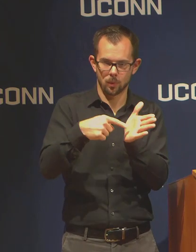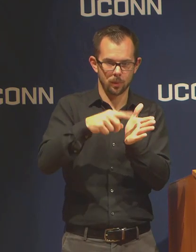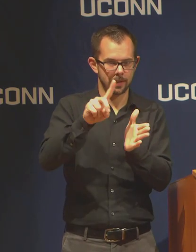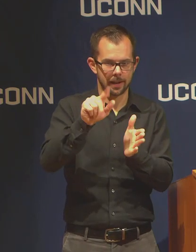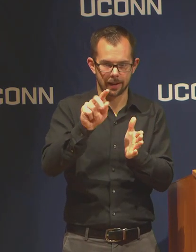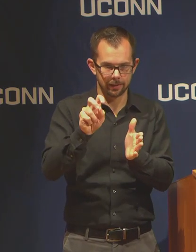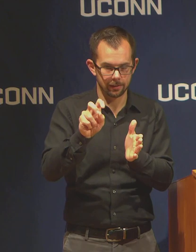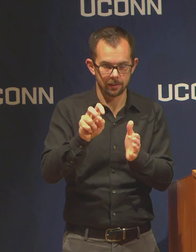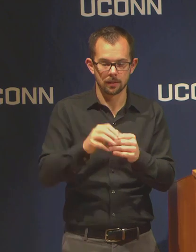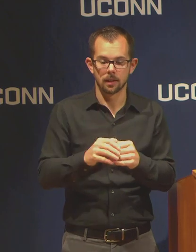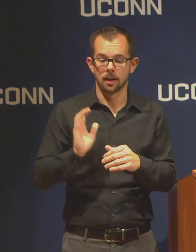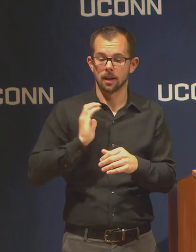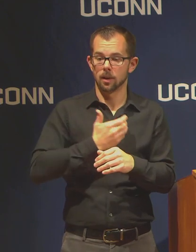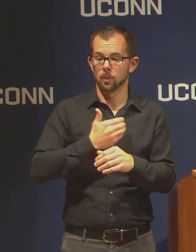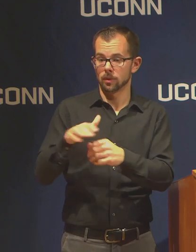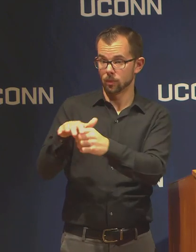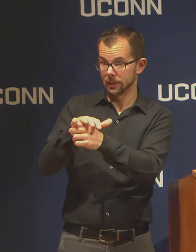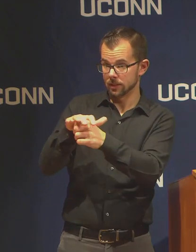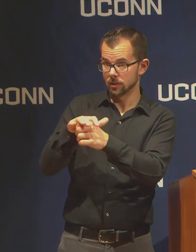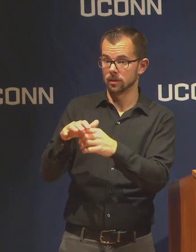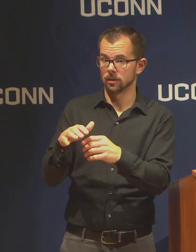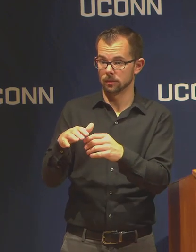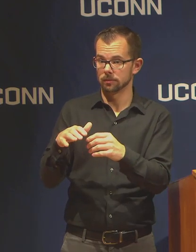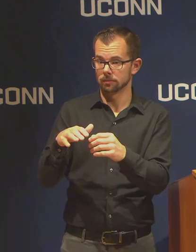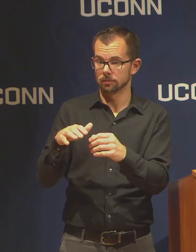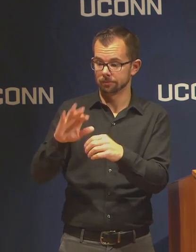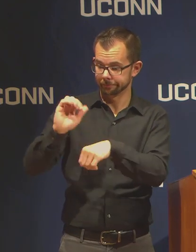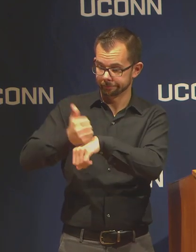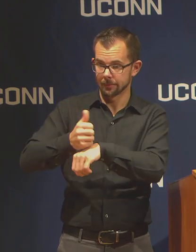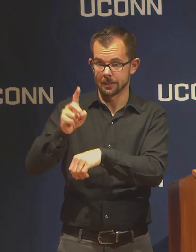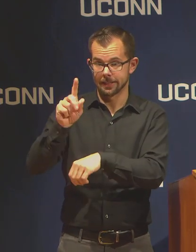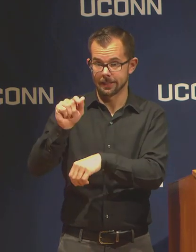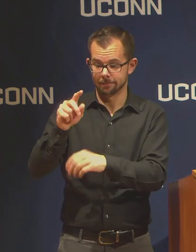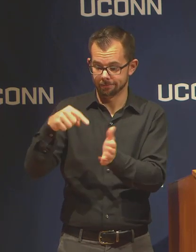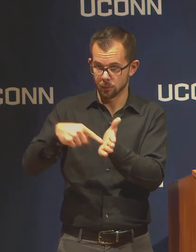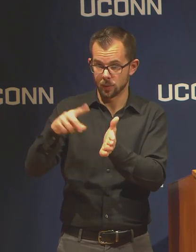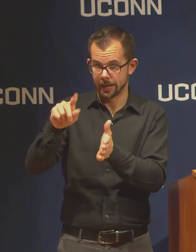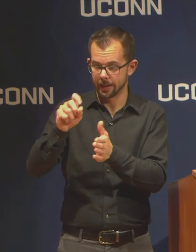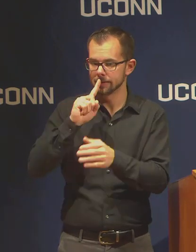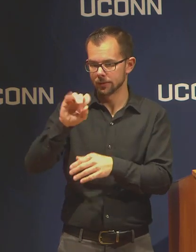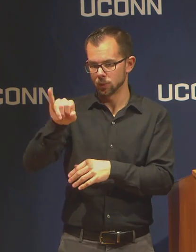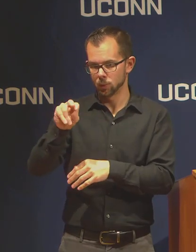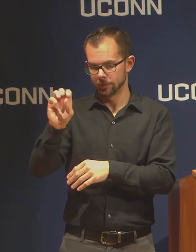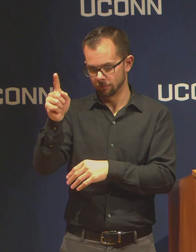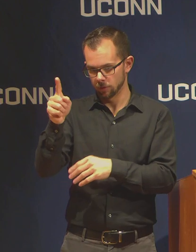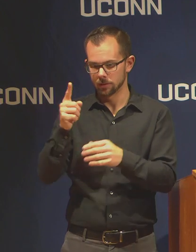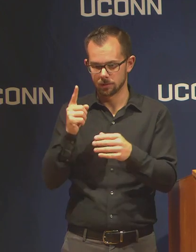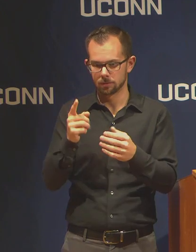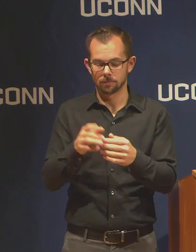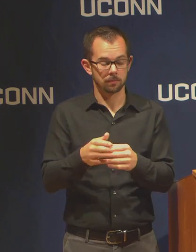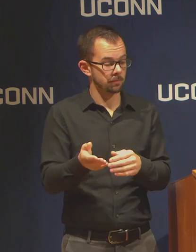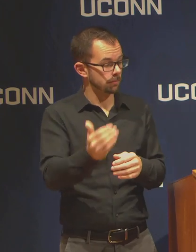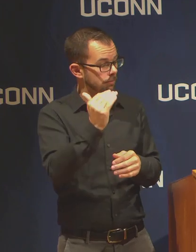is June 1 by design. Will the UCONN Bound day be rescheduled?